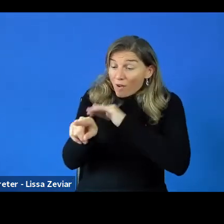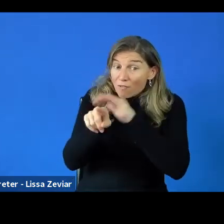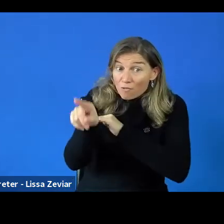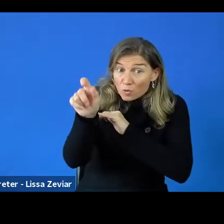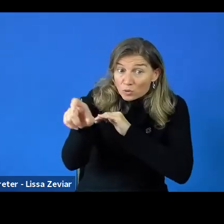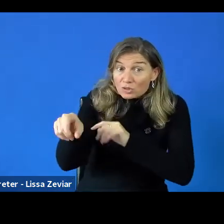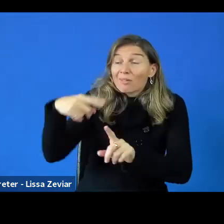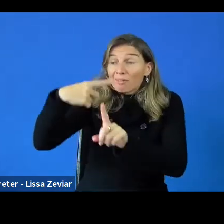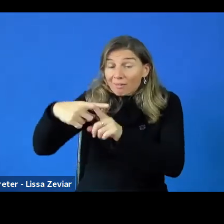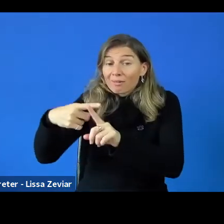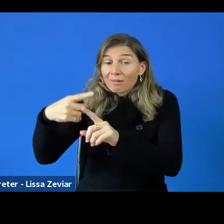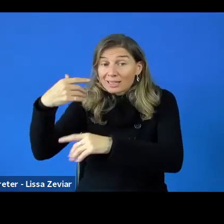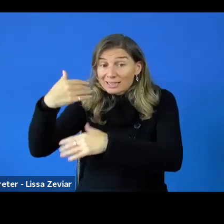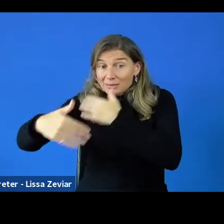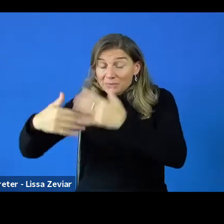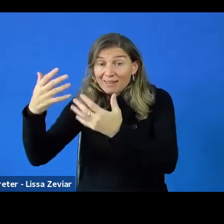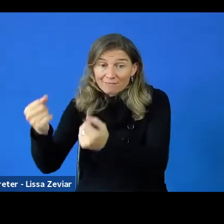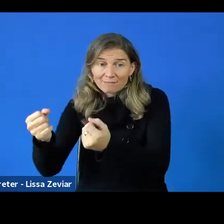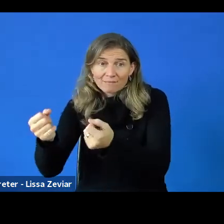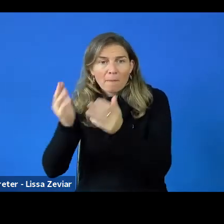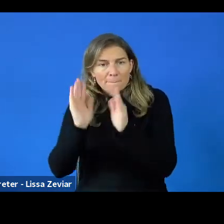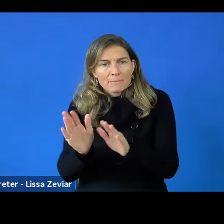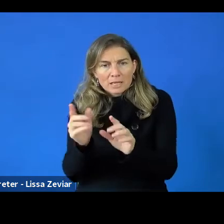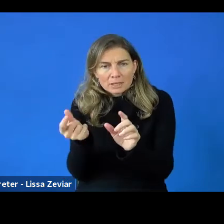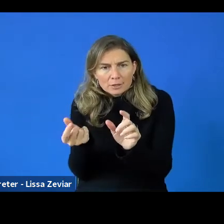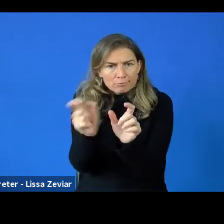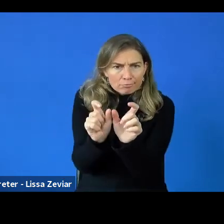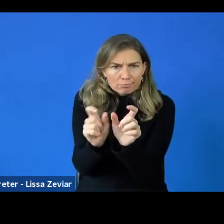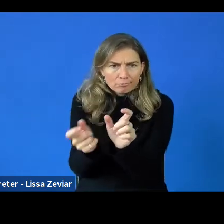people with disabilities so we are expanding both,